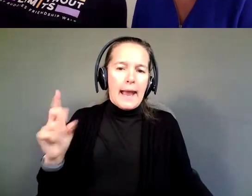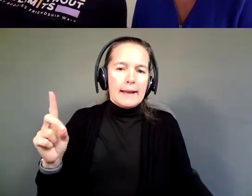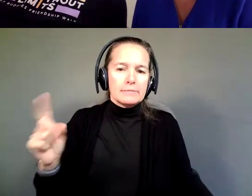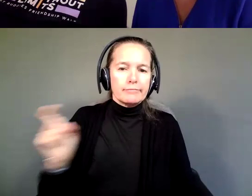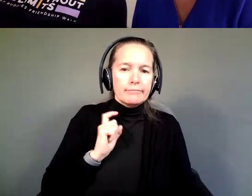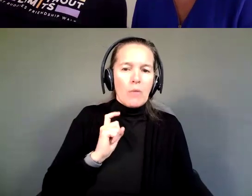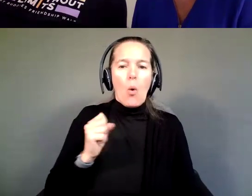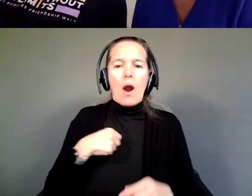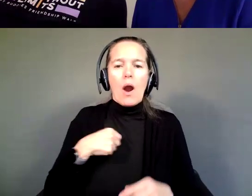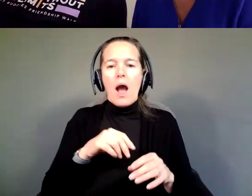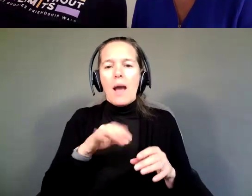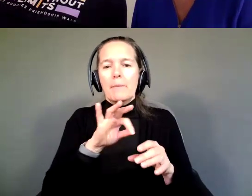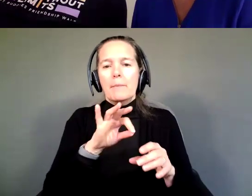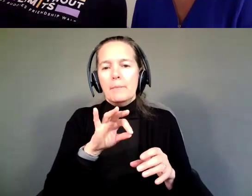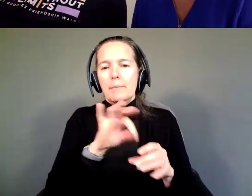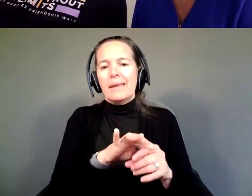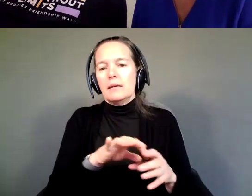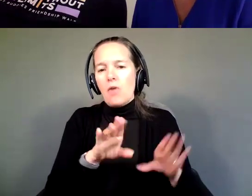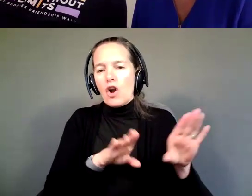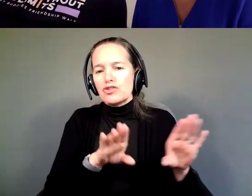So, we've been lucky to kind of do that.